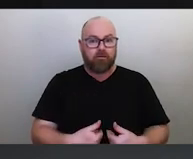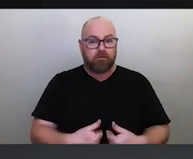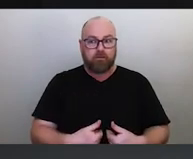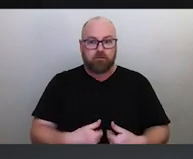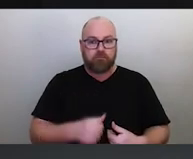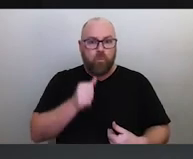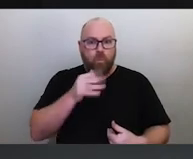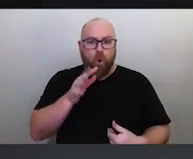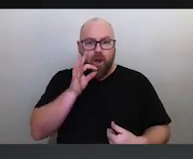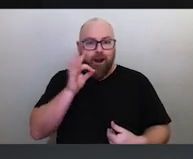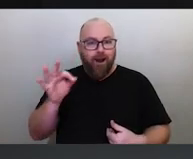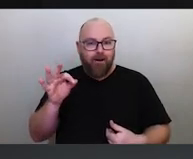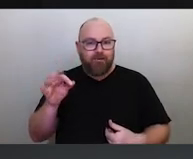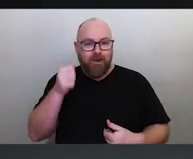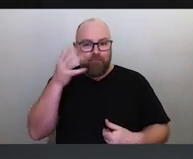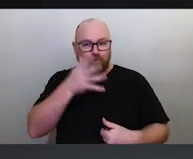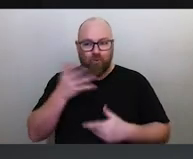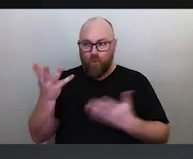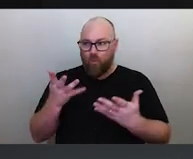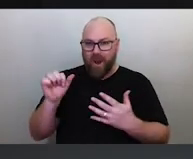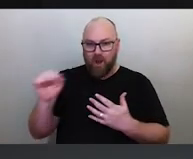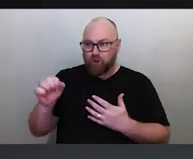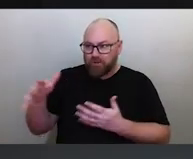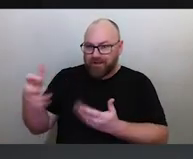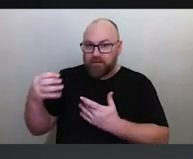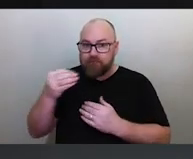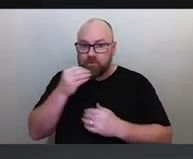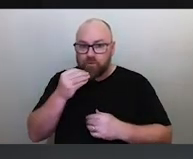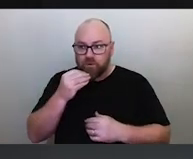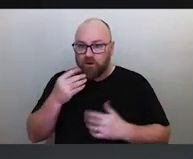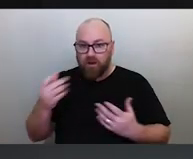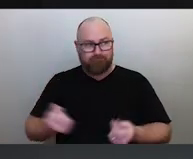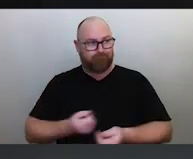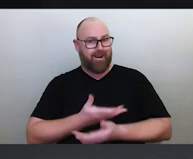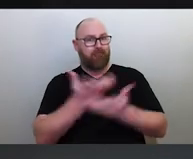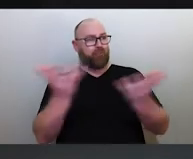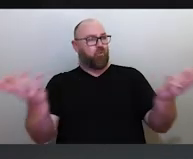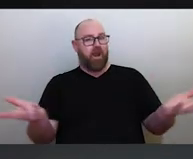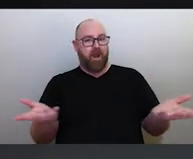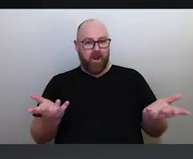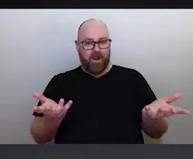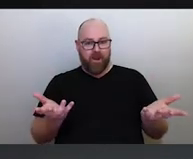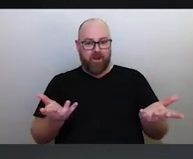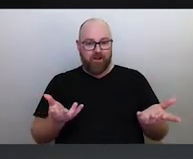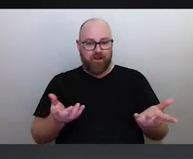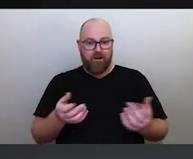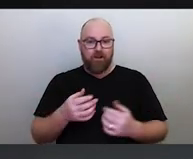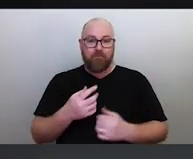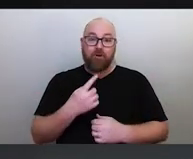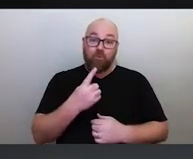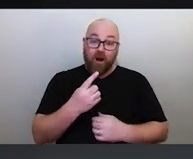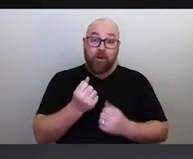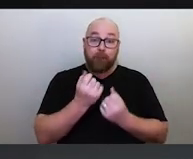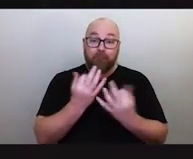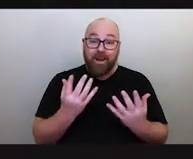'Where do you get your food from?' And it's everywhere. And but one of the many things they did was overfished